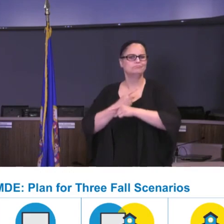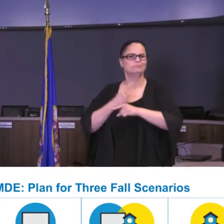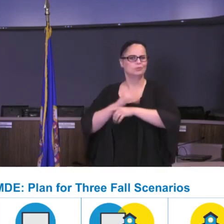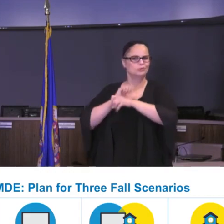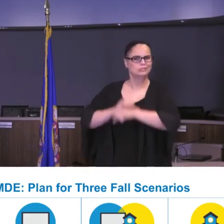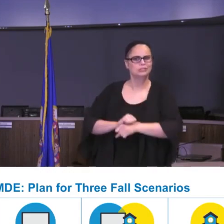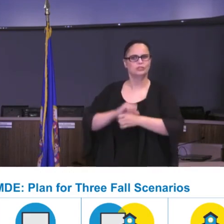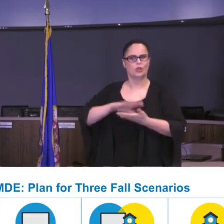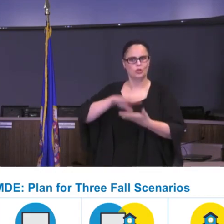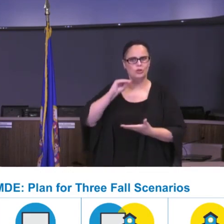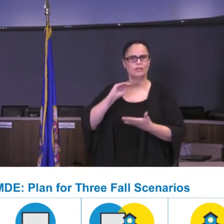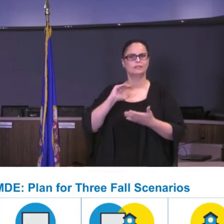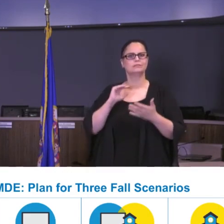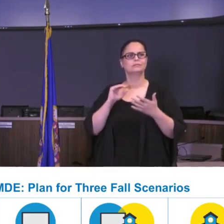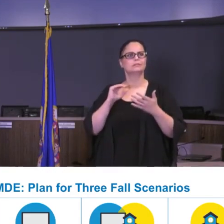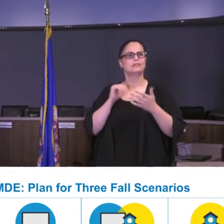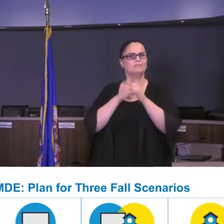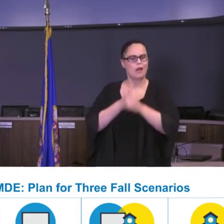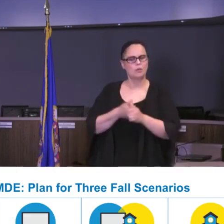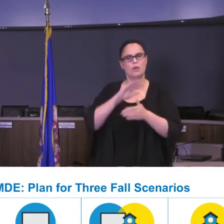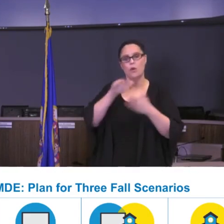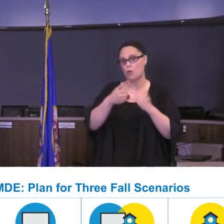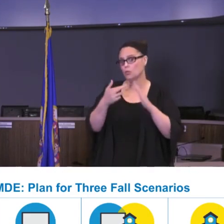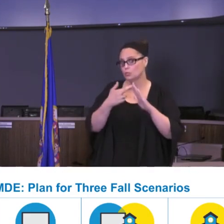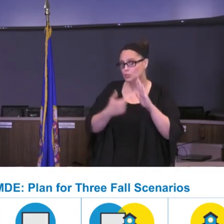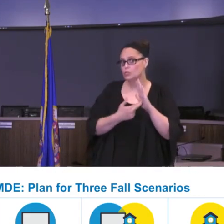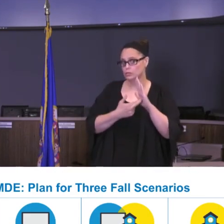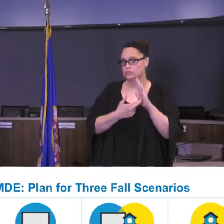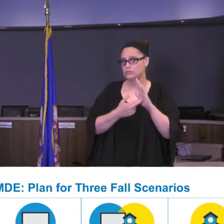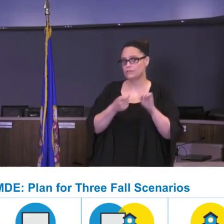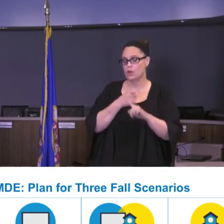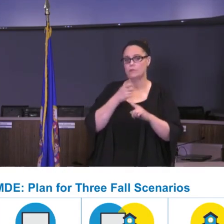that are given by the State Department of Health and